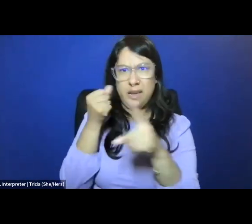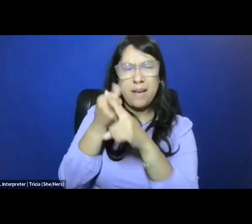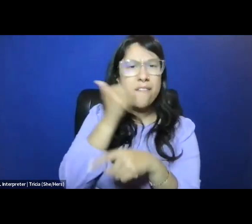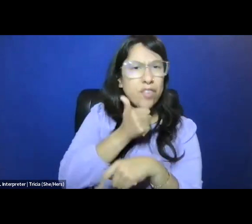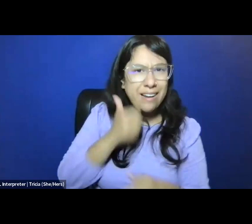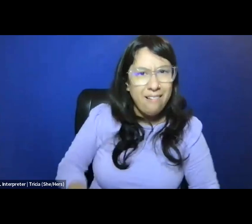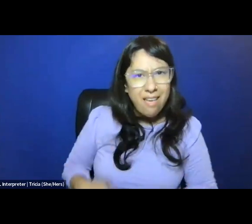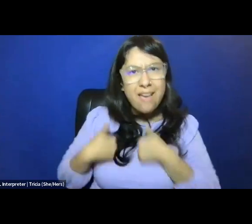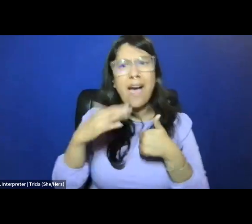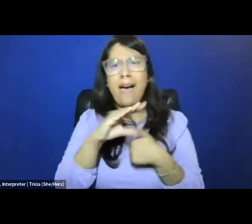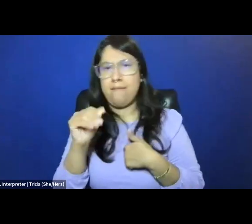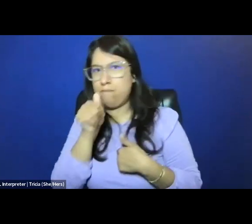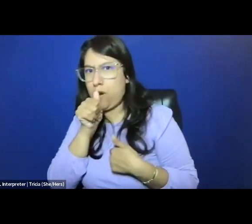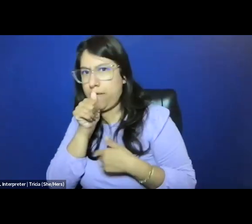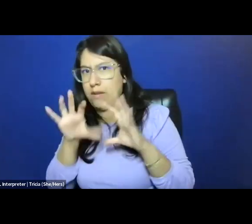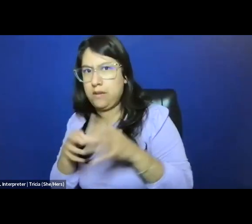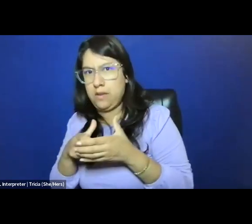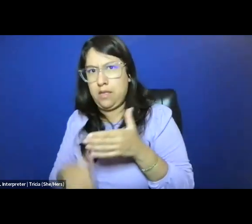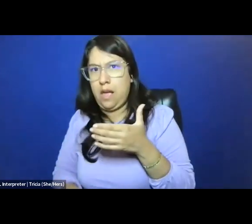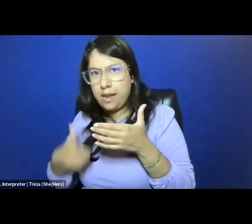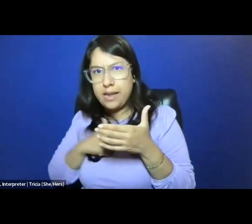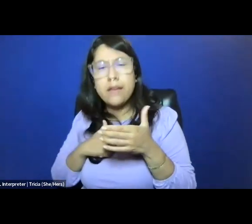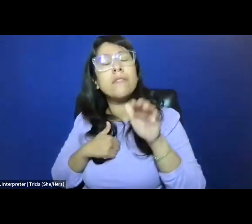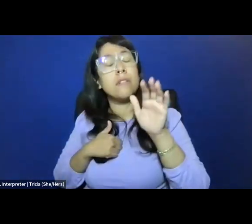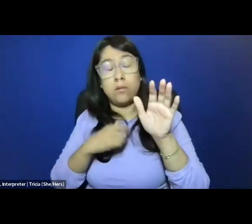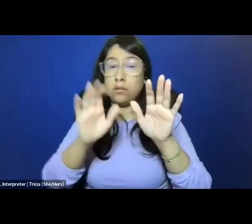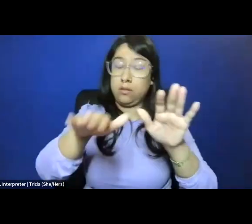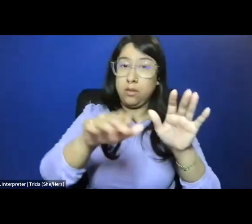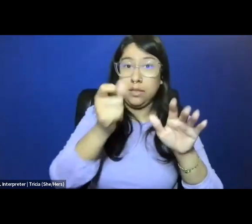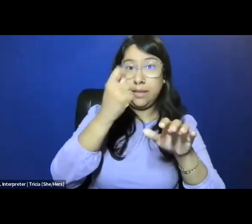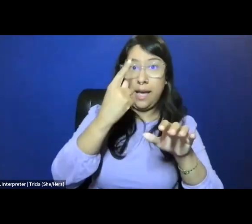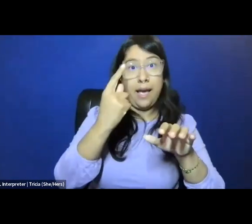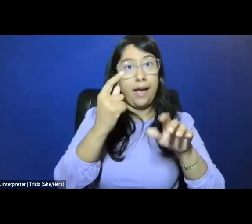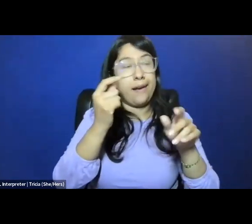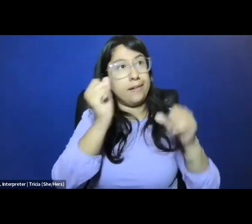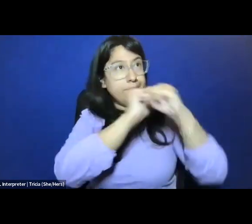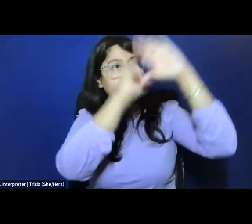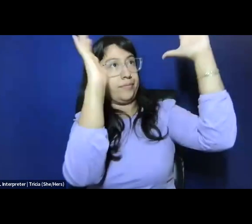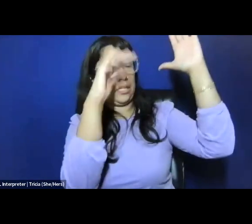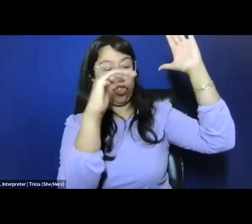You know, we get to this sort of place, where I would say, yeah, the child, the figure of the child,